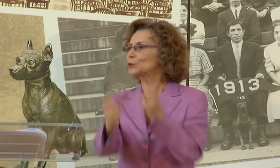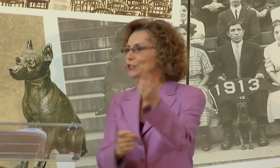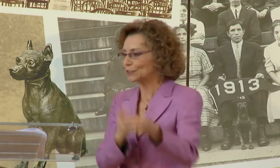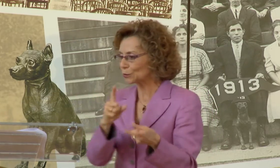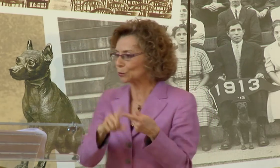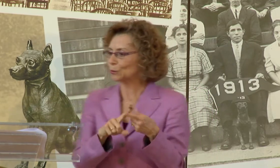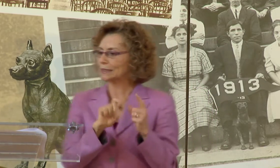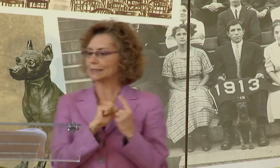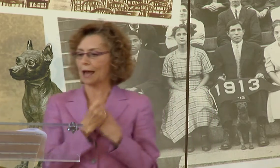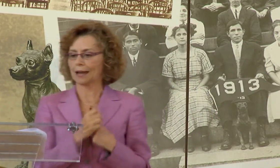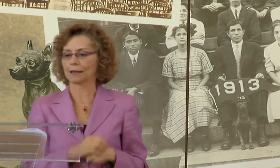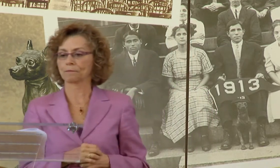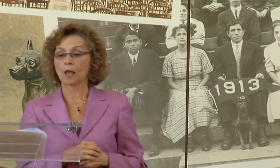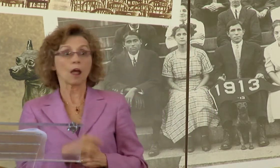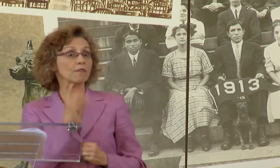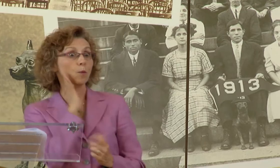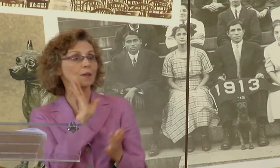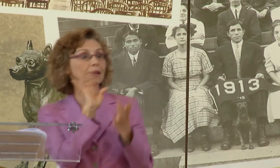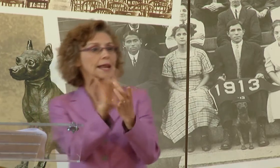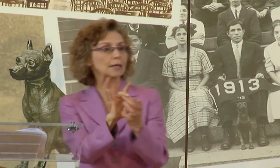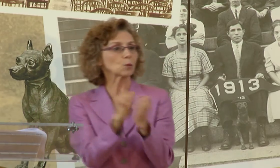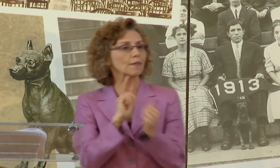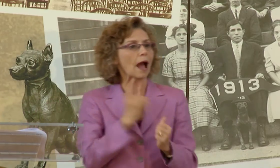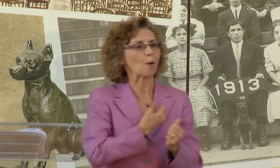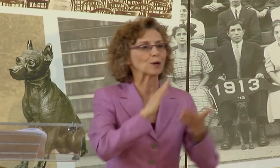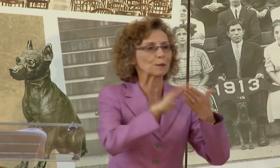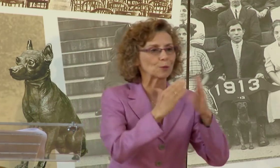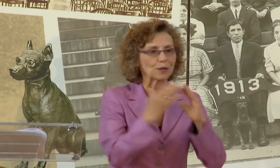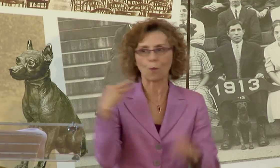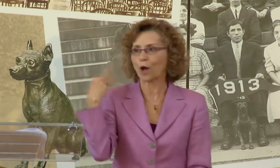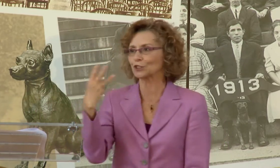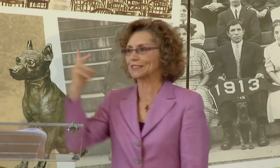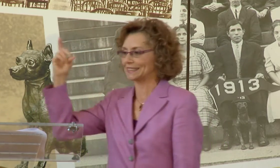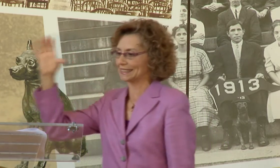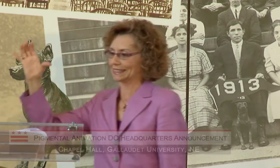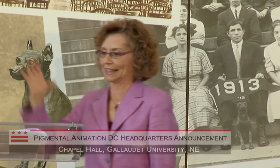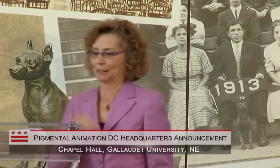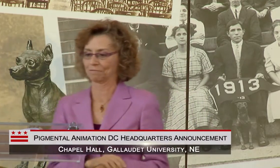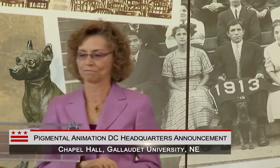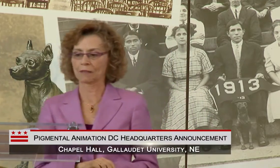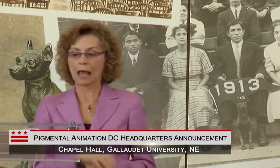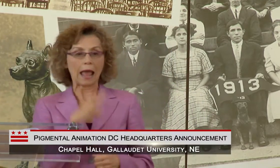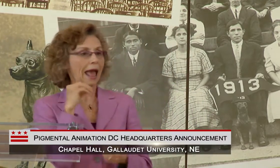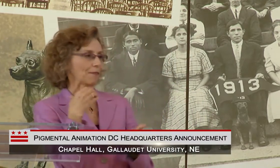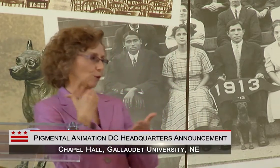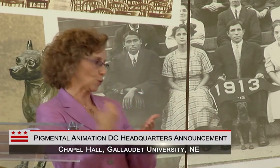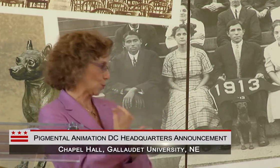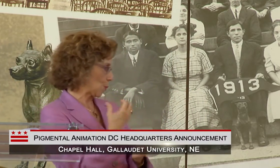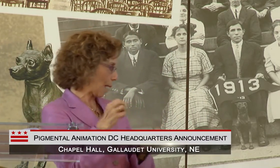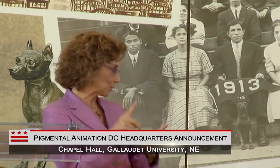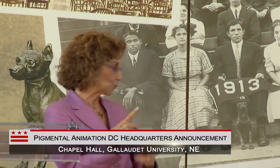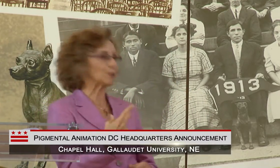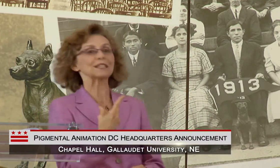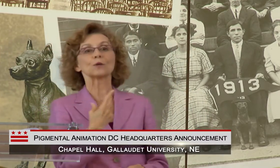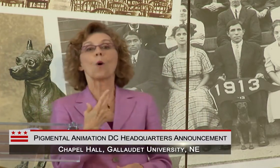HERE AND ABROAD AS THEY MAKE CONTRIBUTIONS TO SOCIETY. THEY WILL CONNECT TO OUR COMMUNITY HERE IN THE D.C.